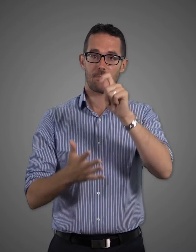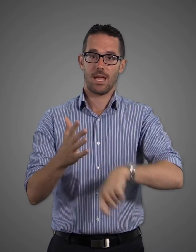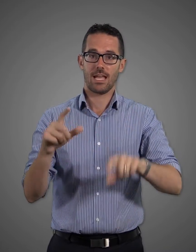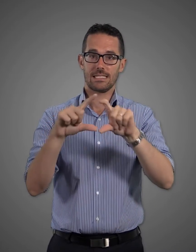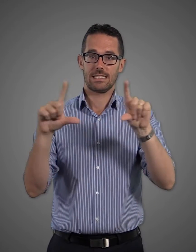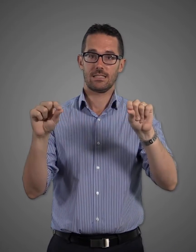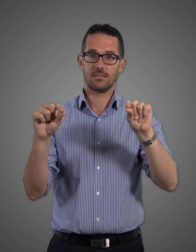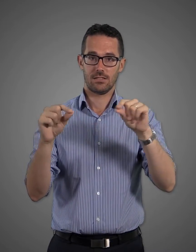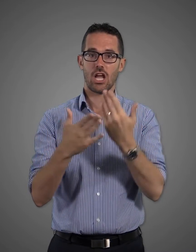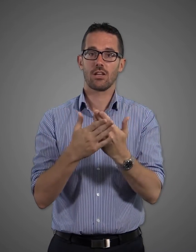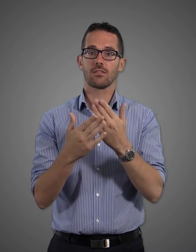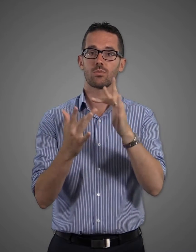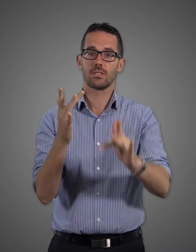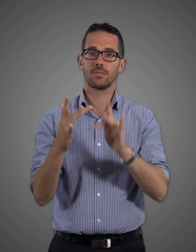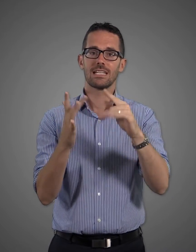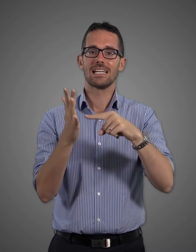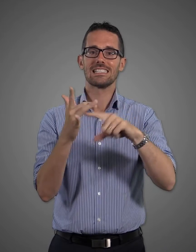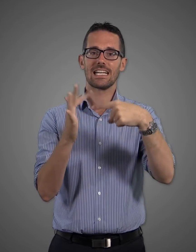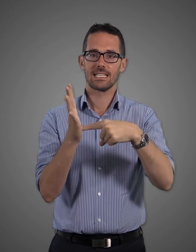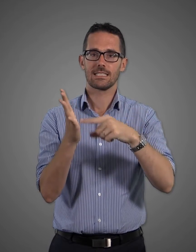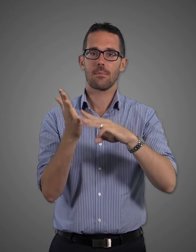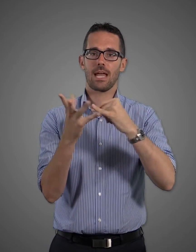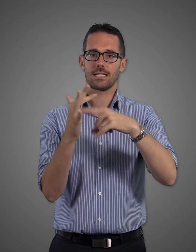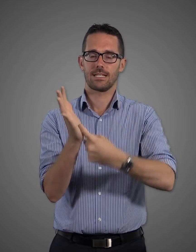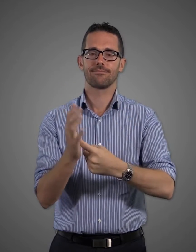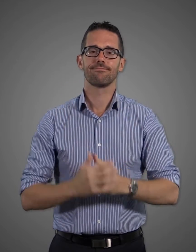Tickets are available for both sites on the Ticketmaster website.